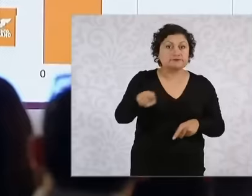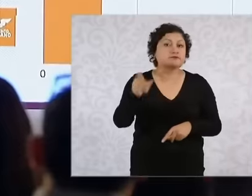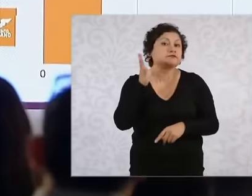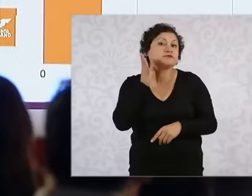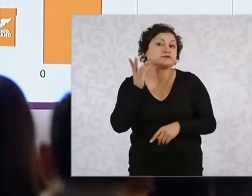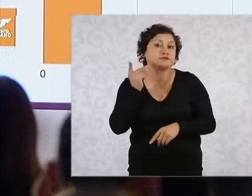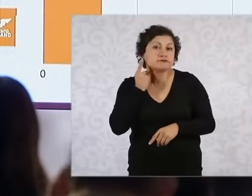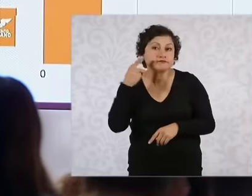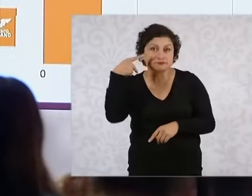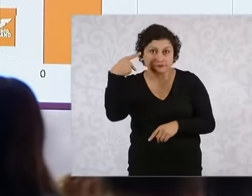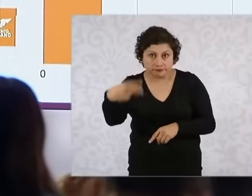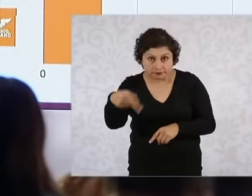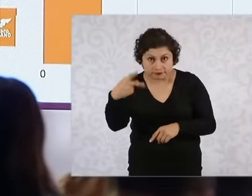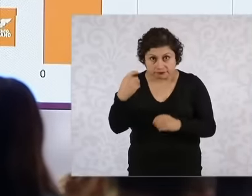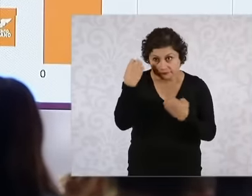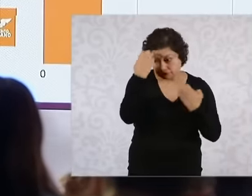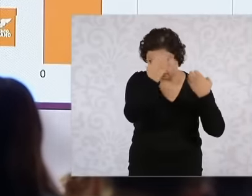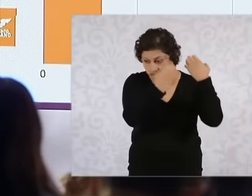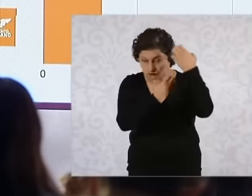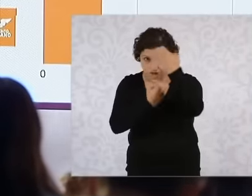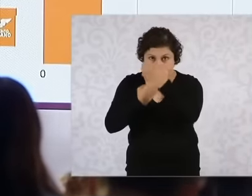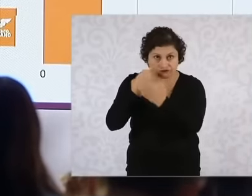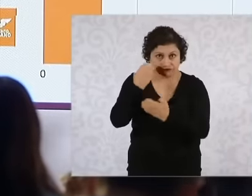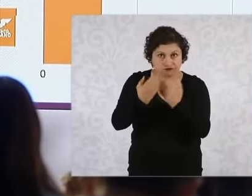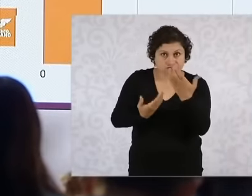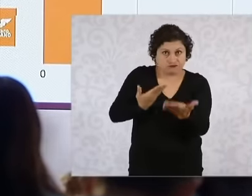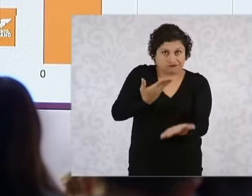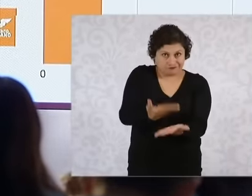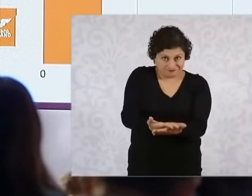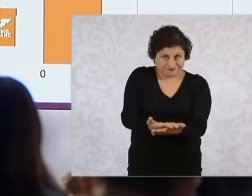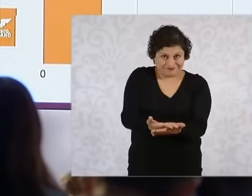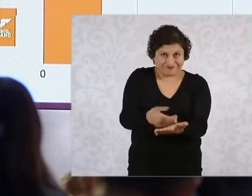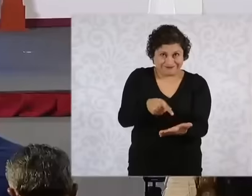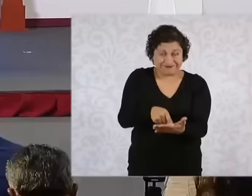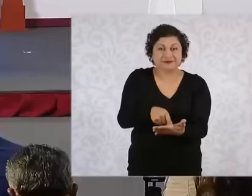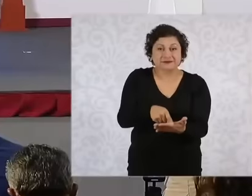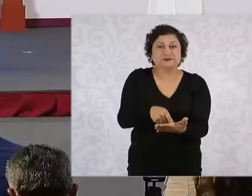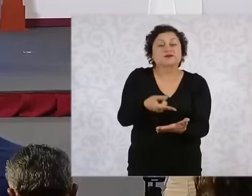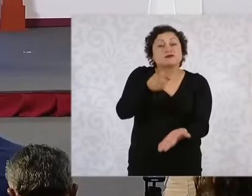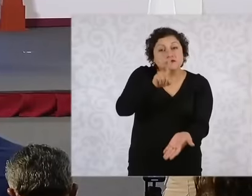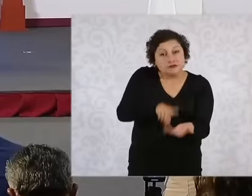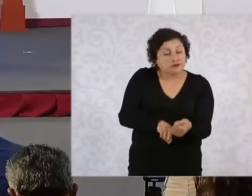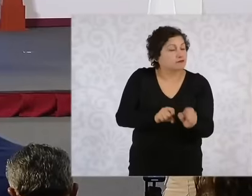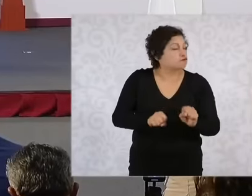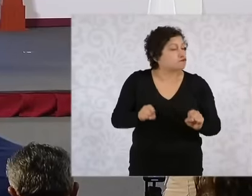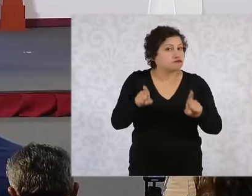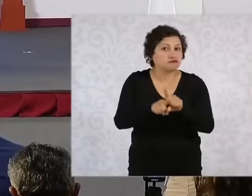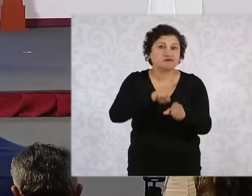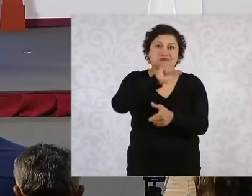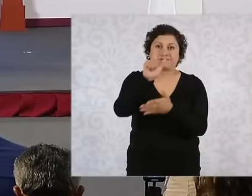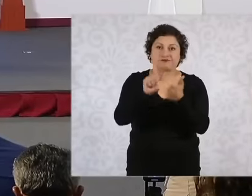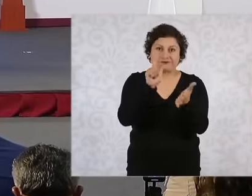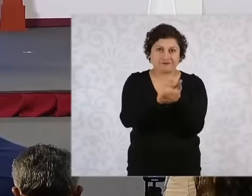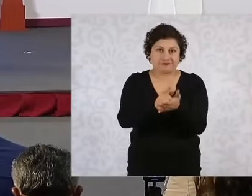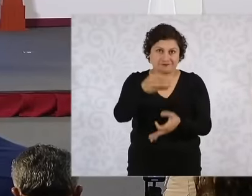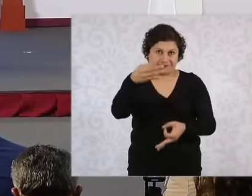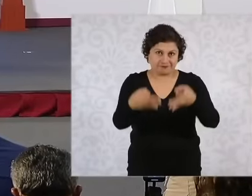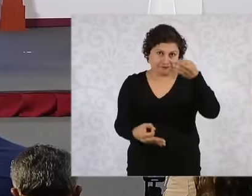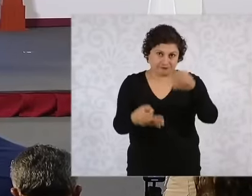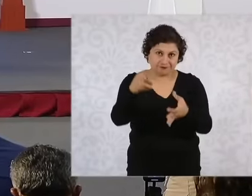chamber of origin, these reforms, including the reform of the judicial power, what was proposed